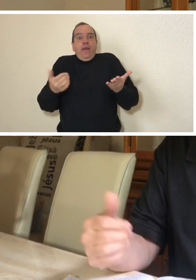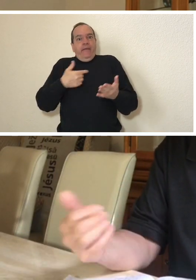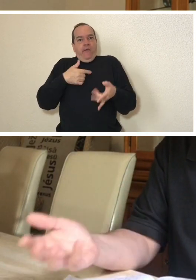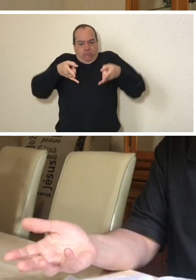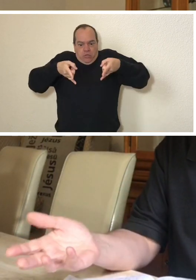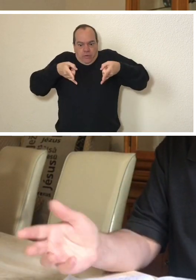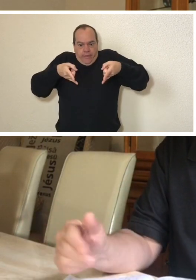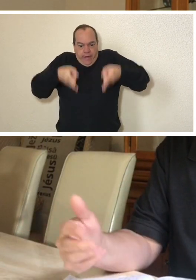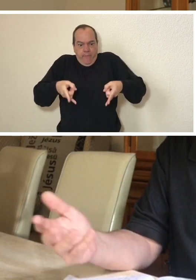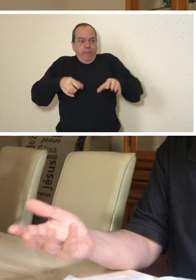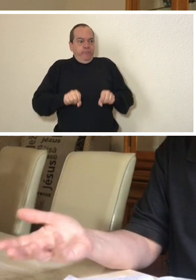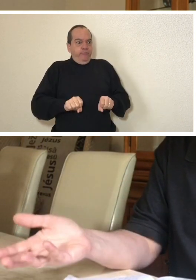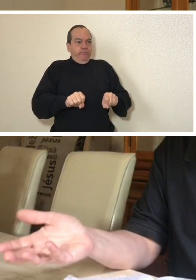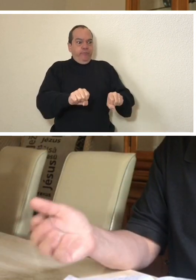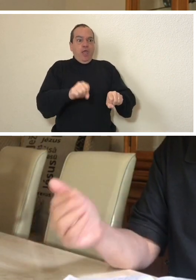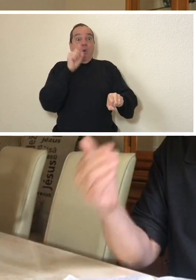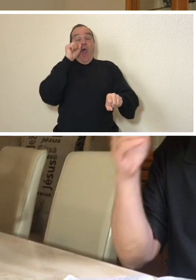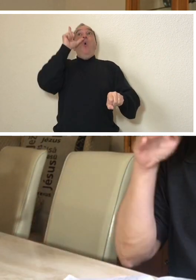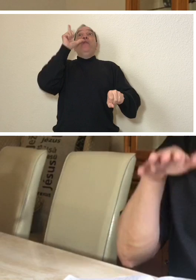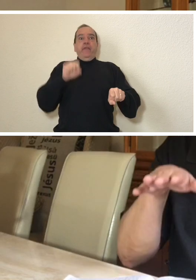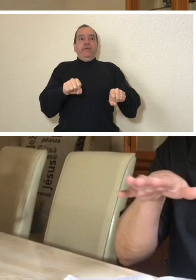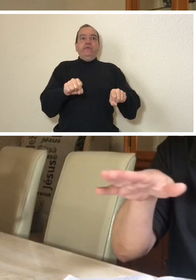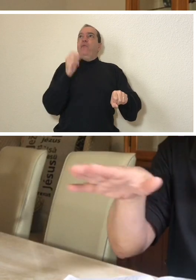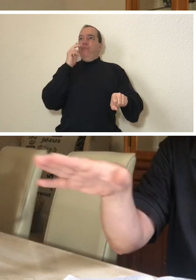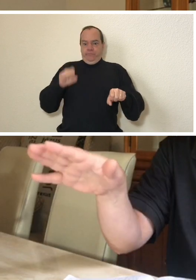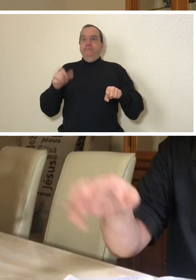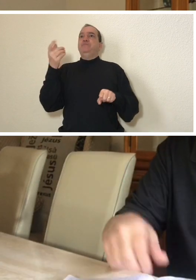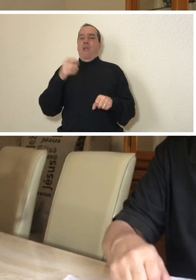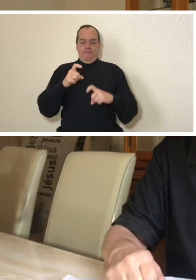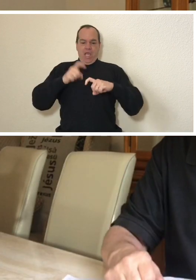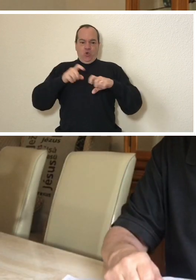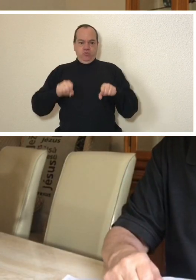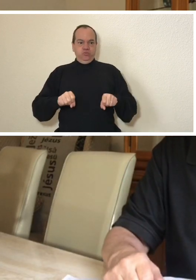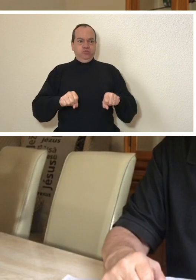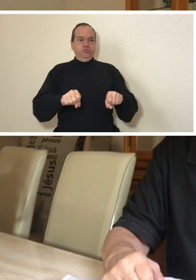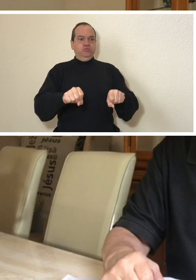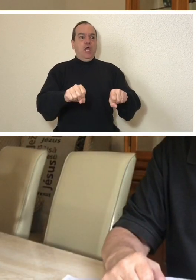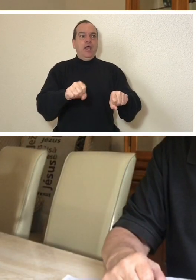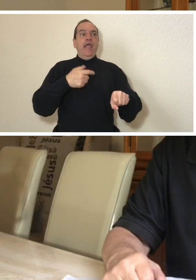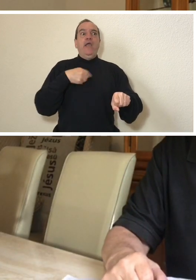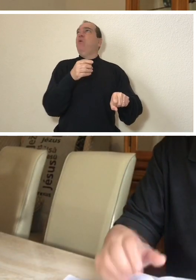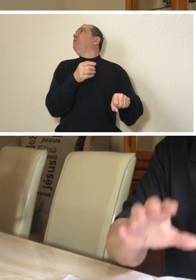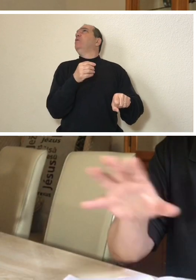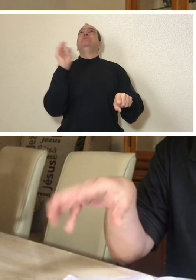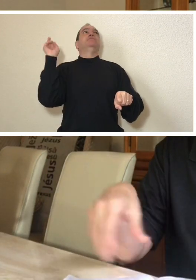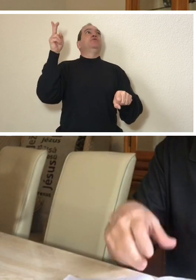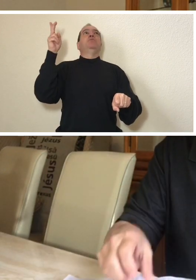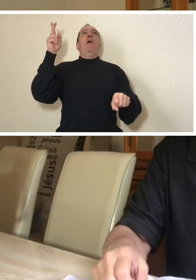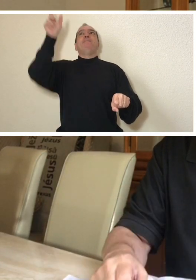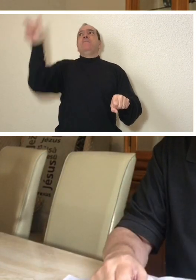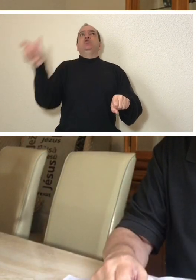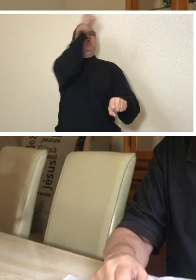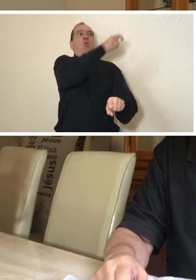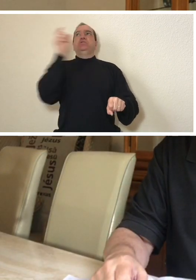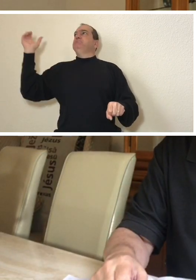I saw the doctors, the nurses, the operating room and all the movement of the